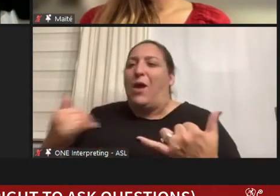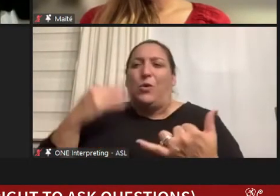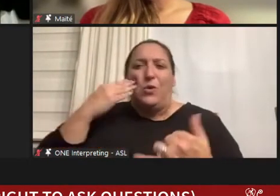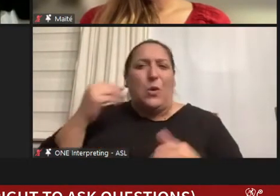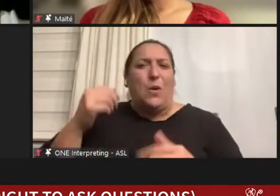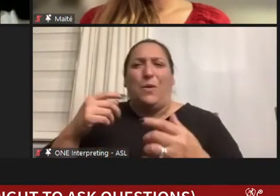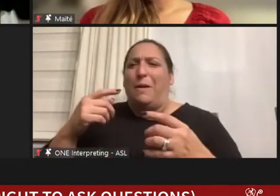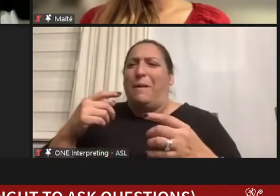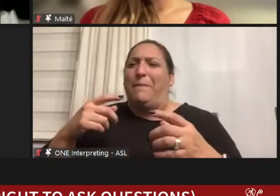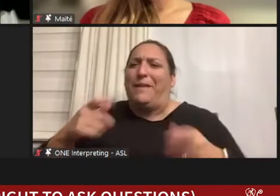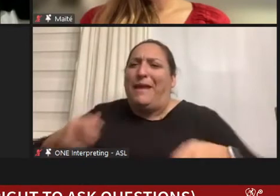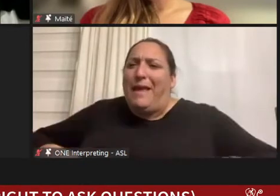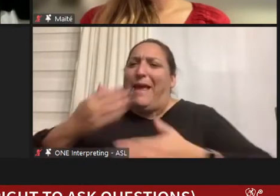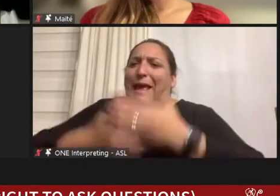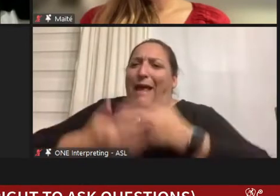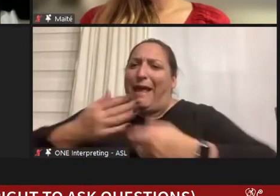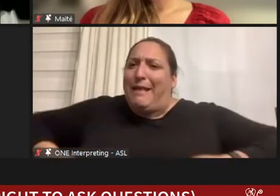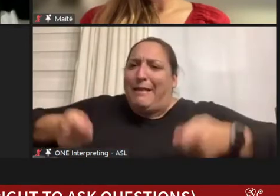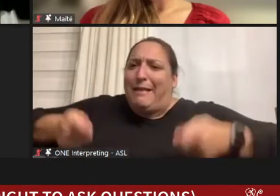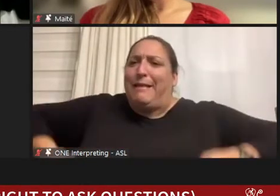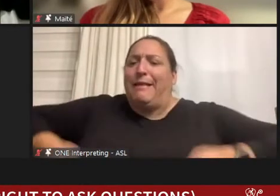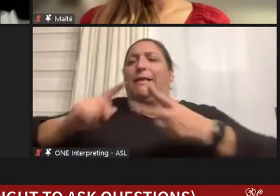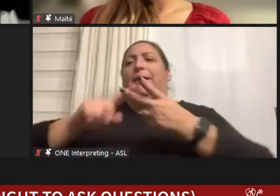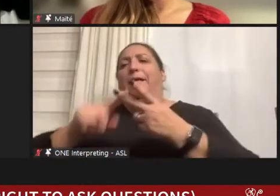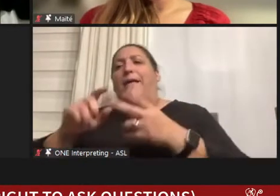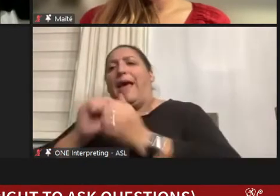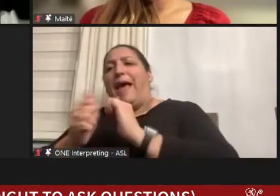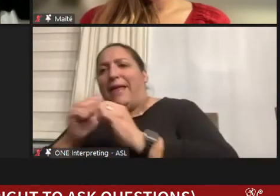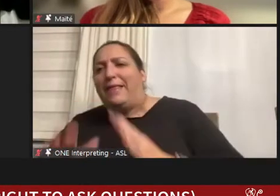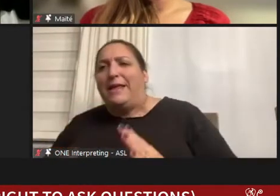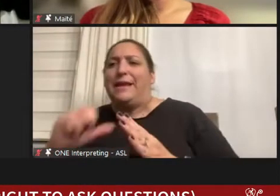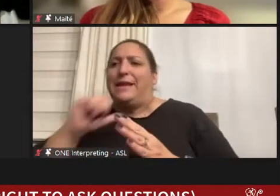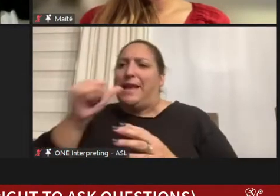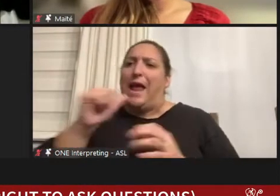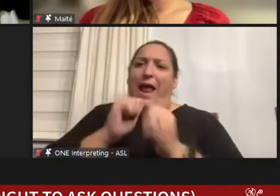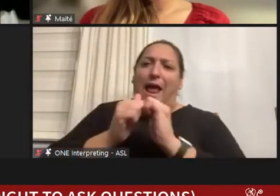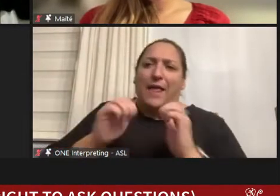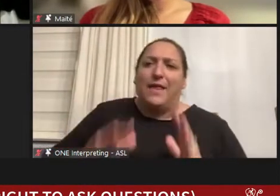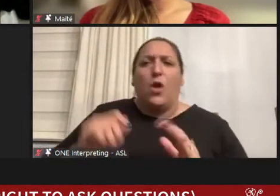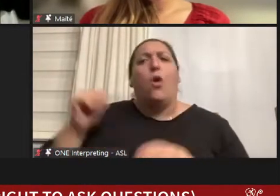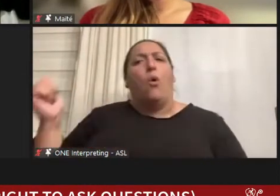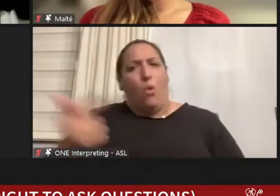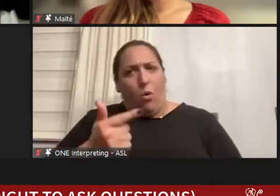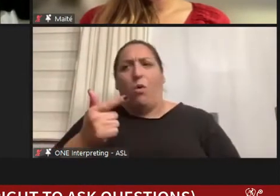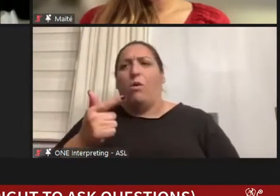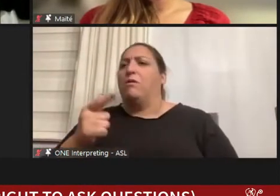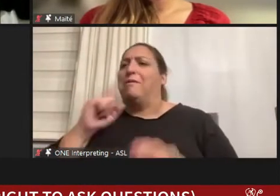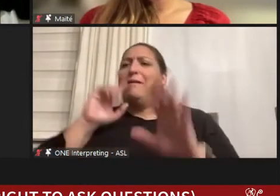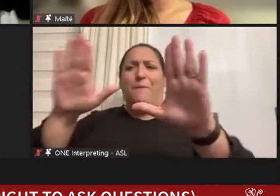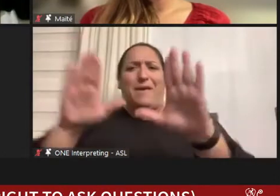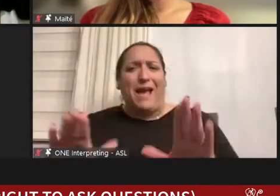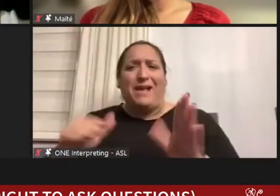athlete are not an athlete, everyone can be in an excellent position with the right accommodations.